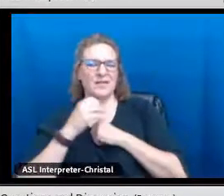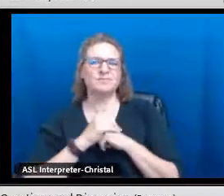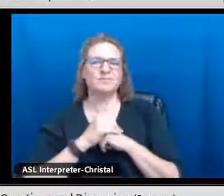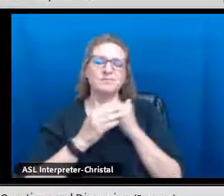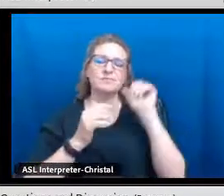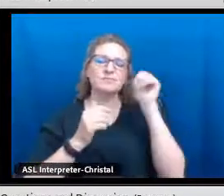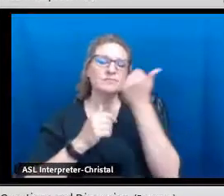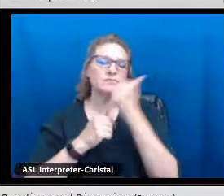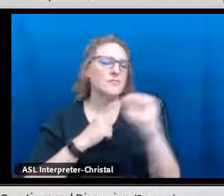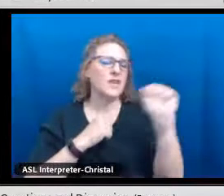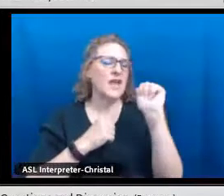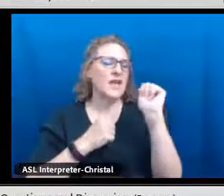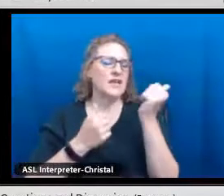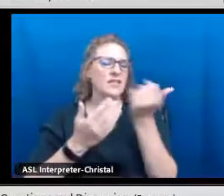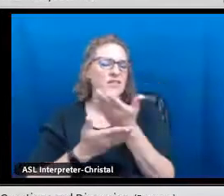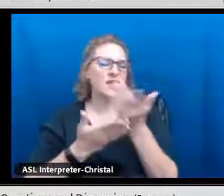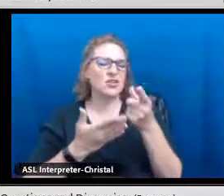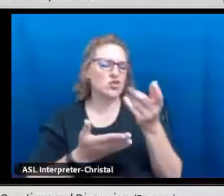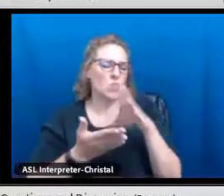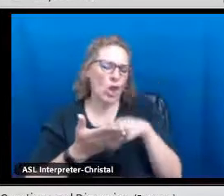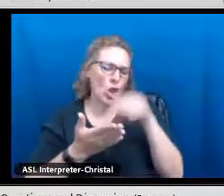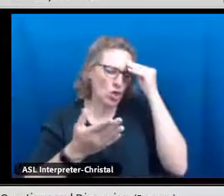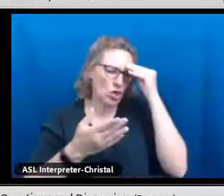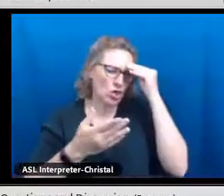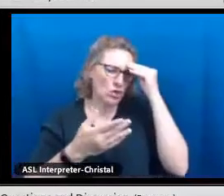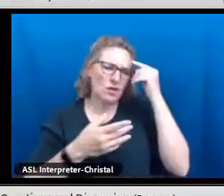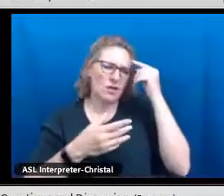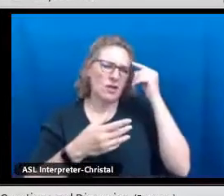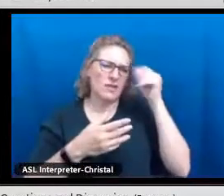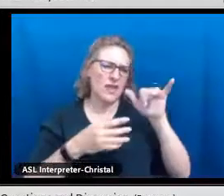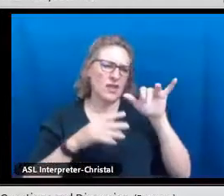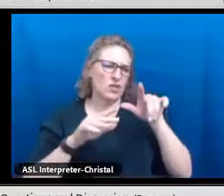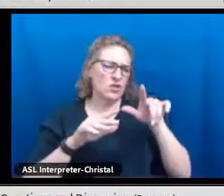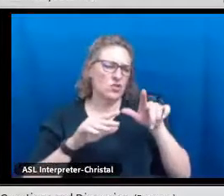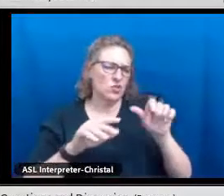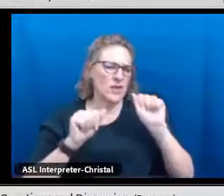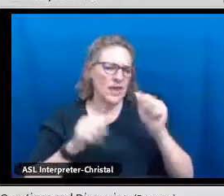Could you repeat the beginning of that? It just cut out.